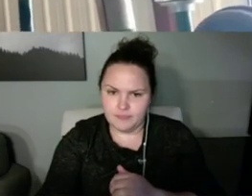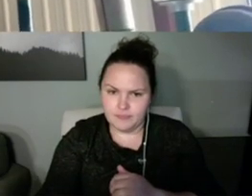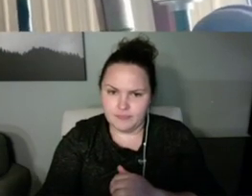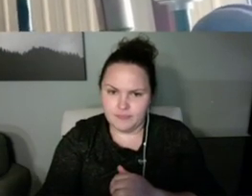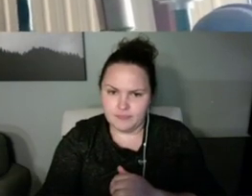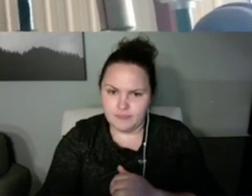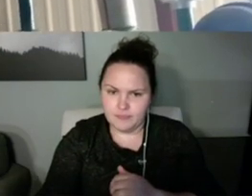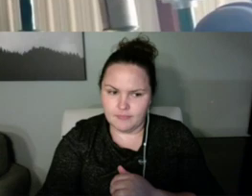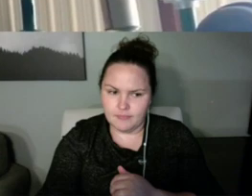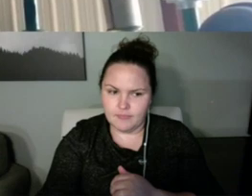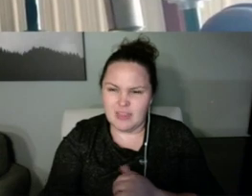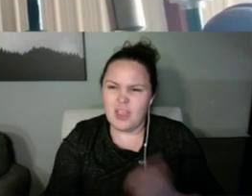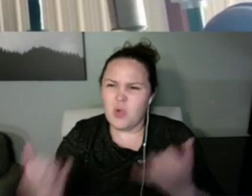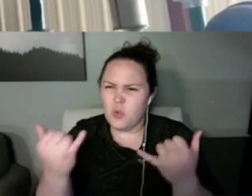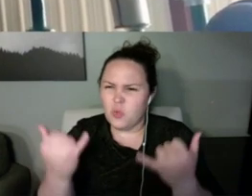and something else that's kinda of special. So the first thing we do here is I've got